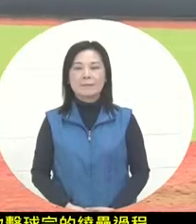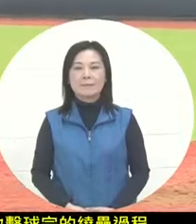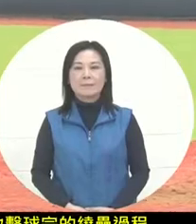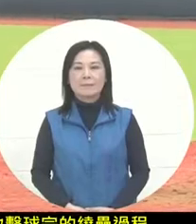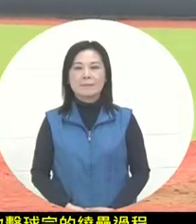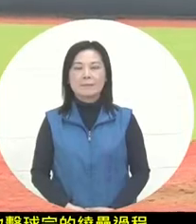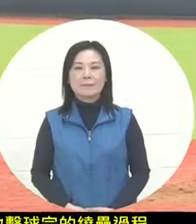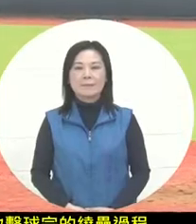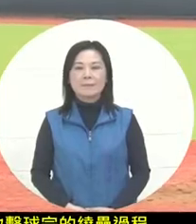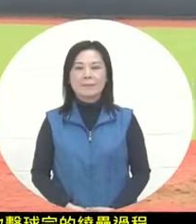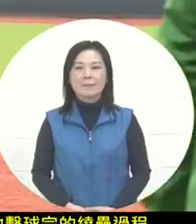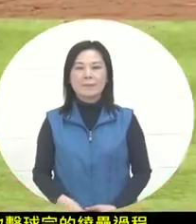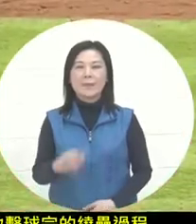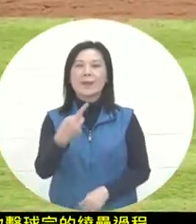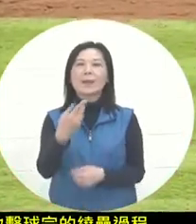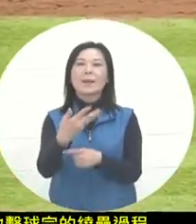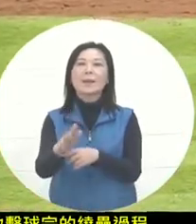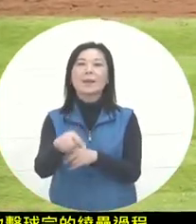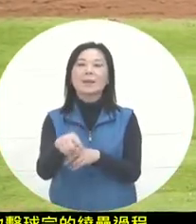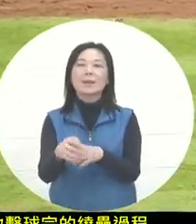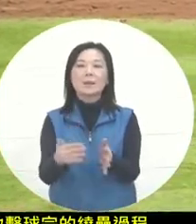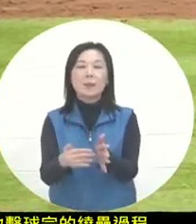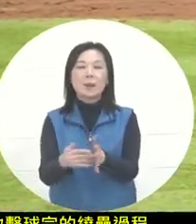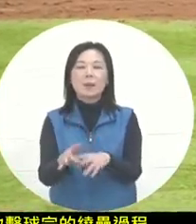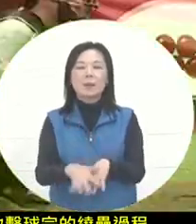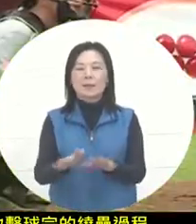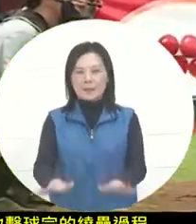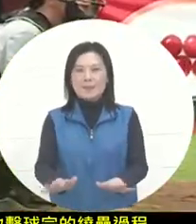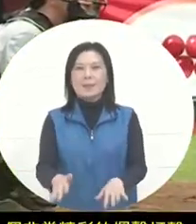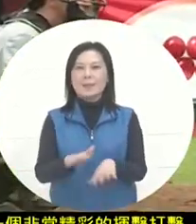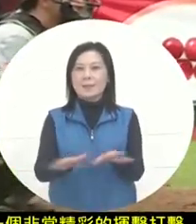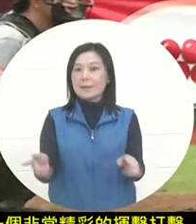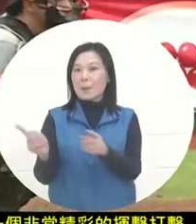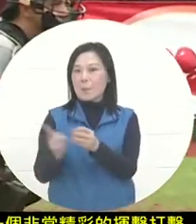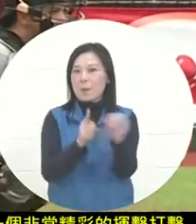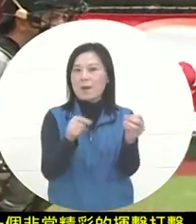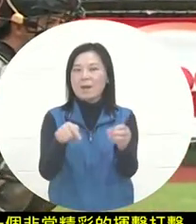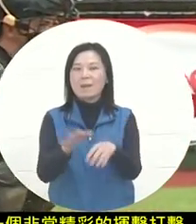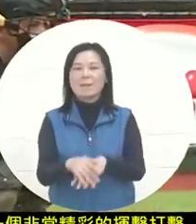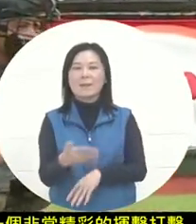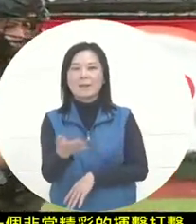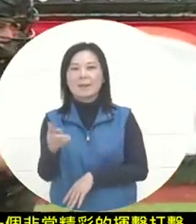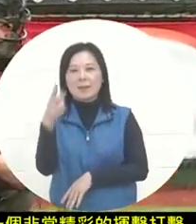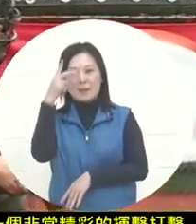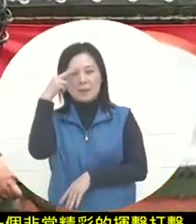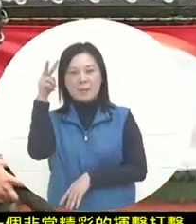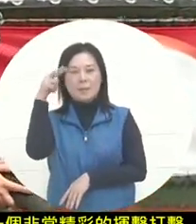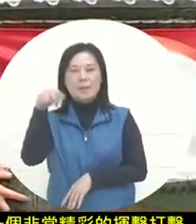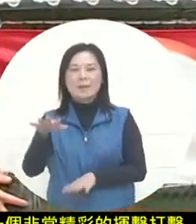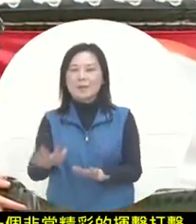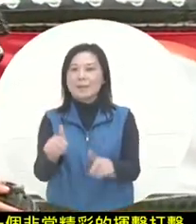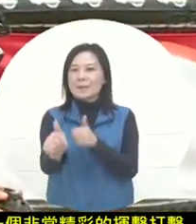After one out, this A hit also gave the Mexican team